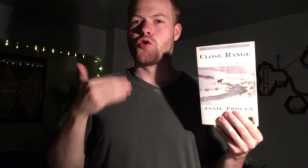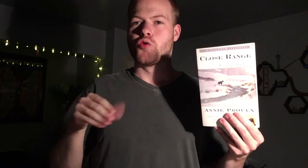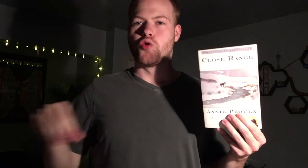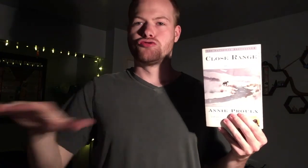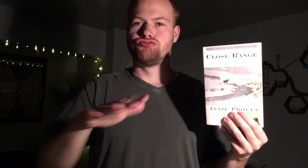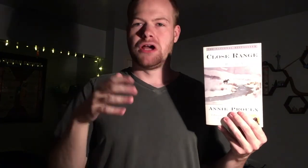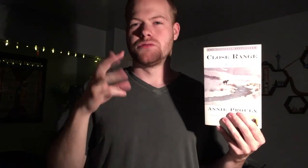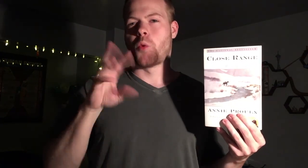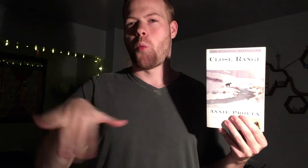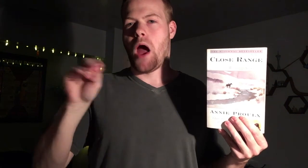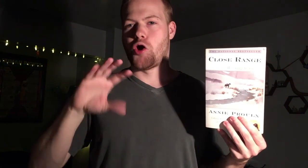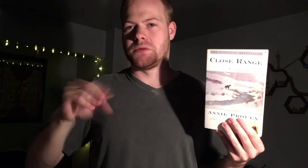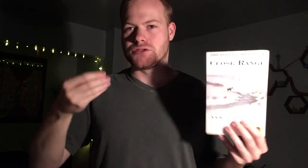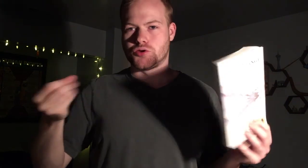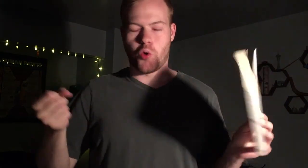Close Range, Wyoming Stories.